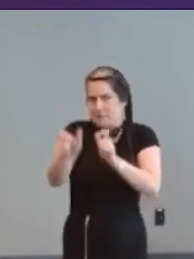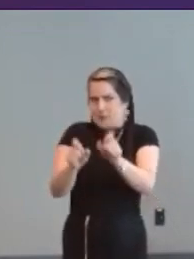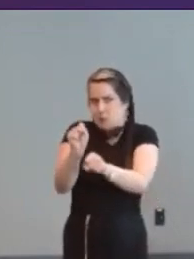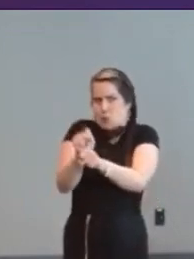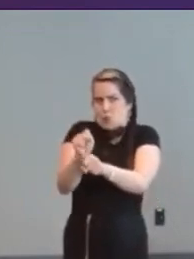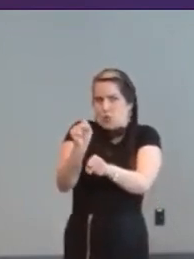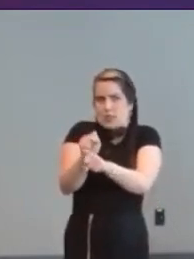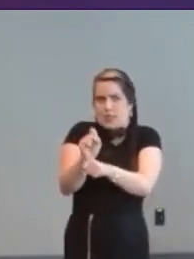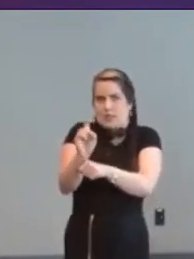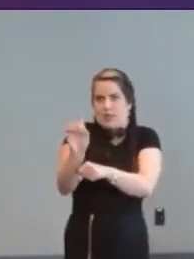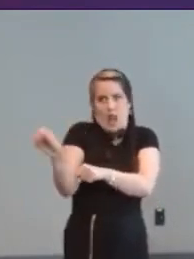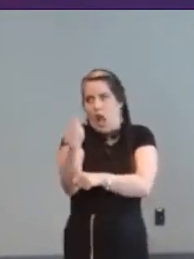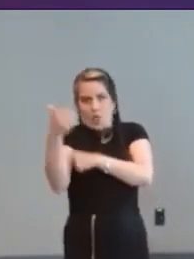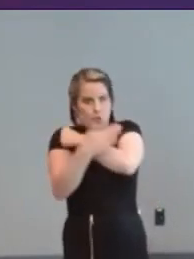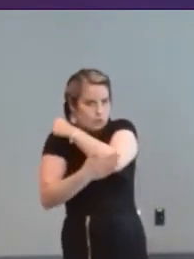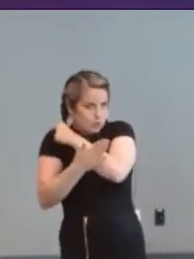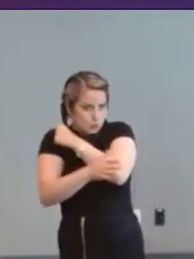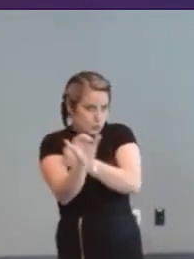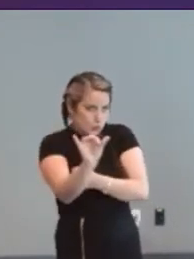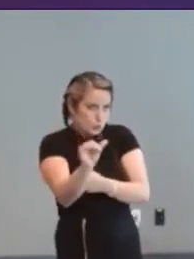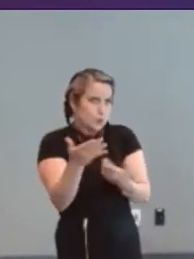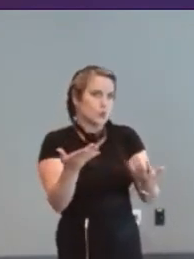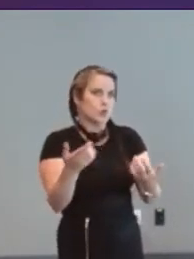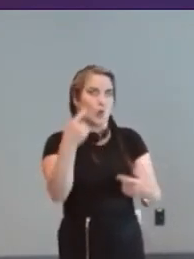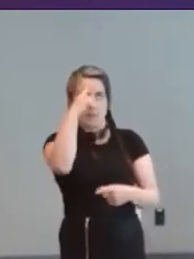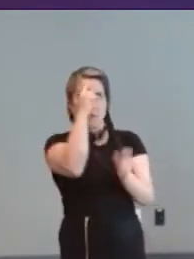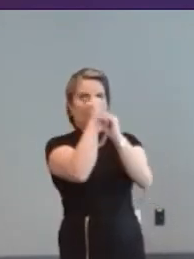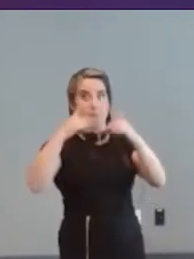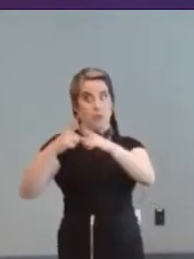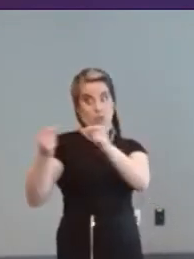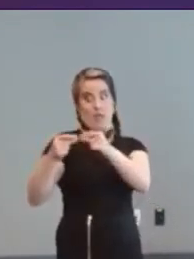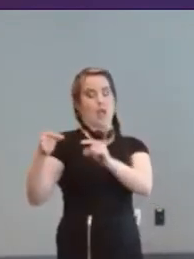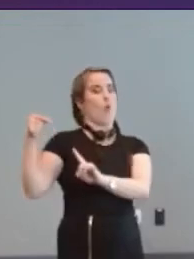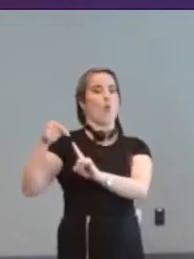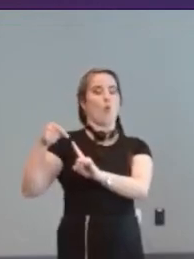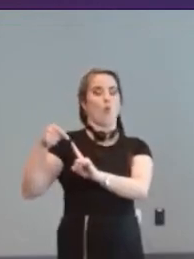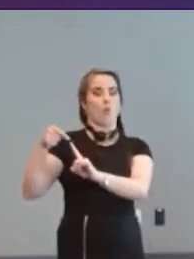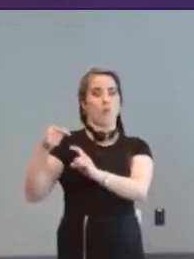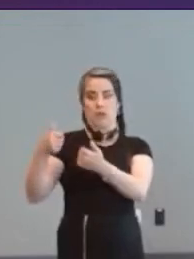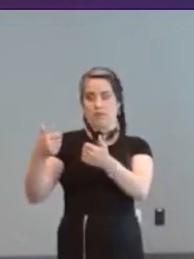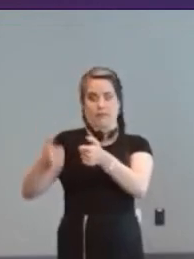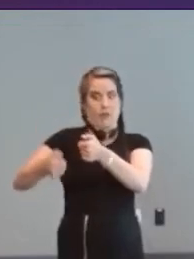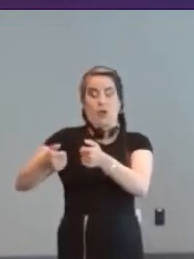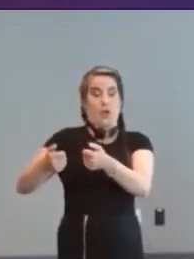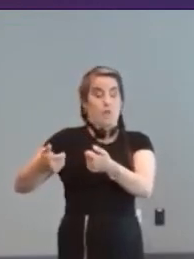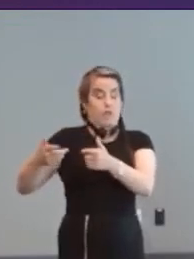uh made elsewhere uh thinking about Japan which is a huge hub for games uh in general um do you